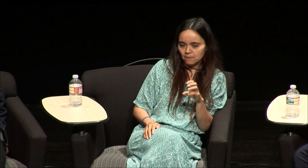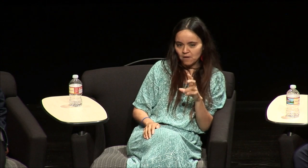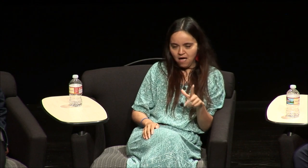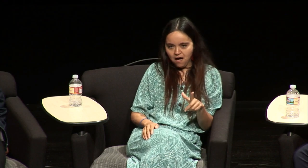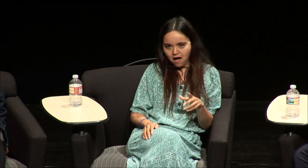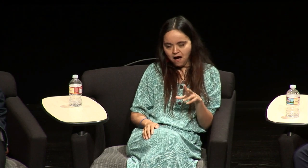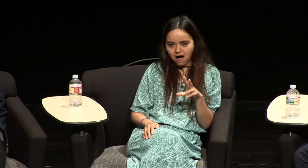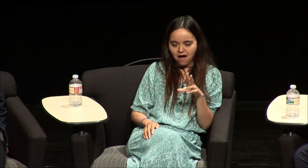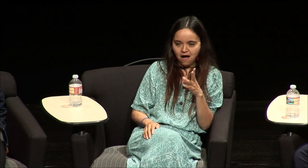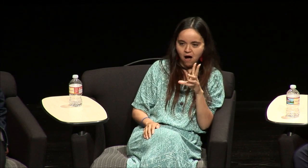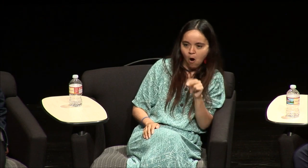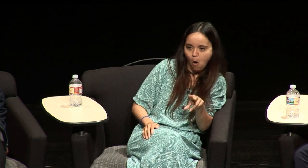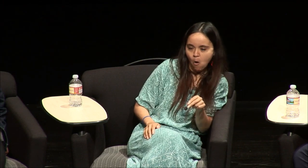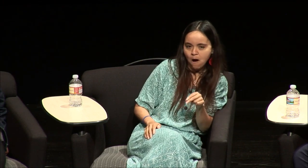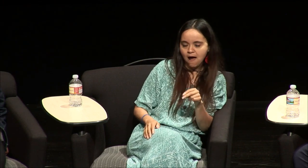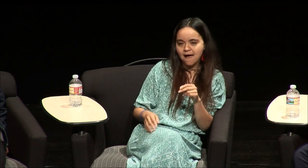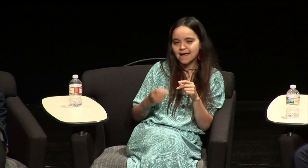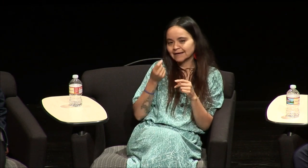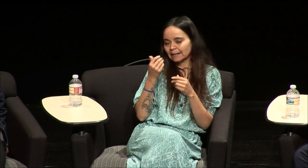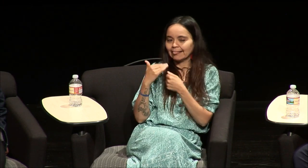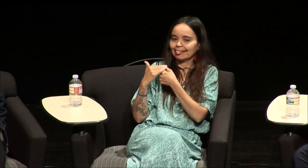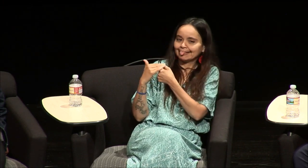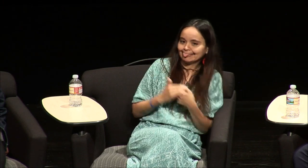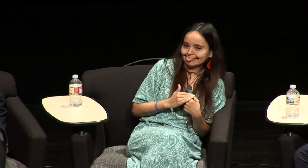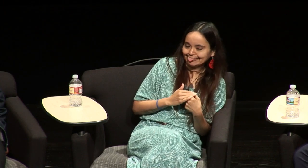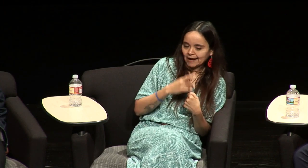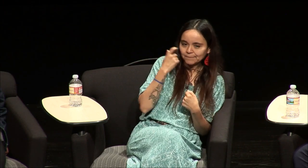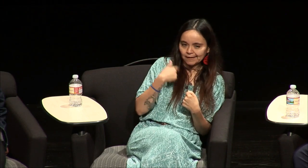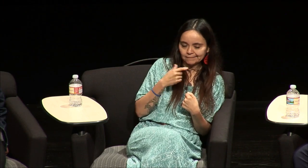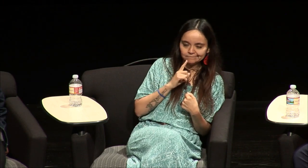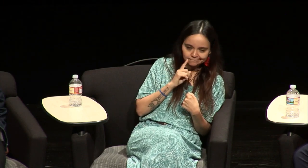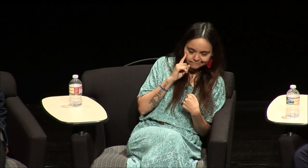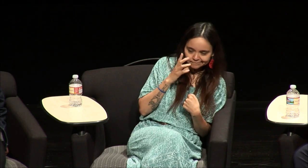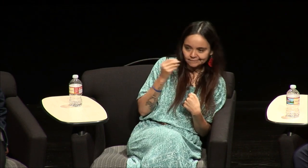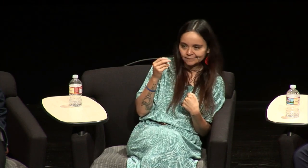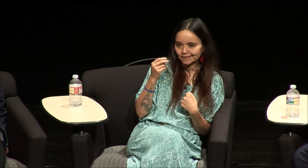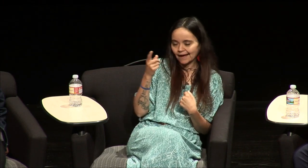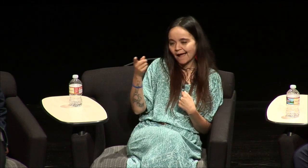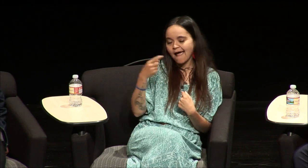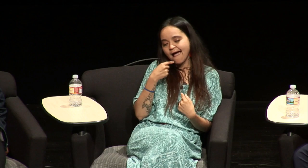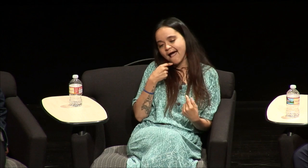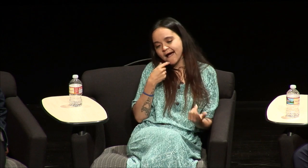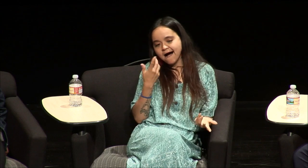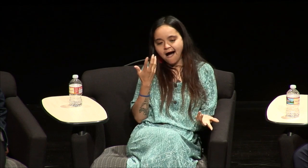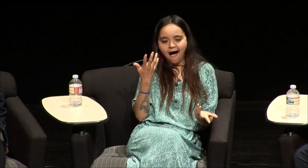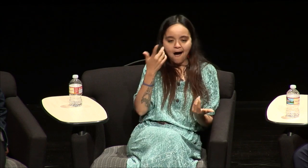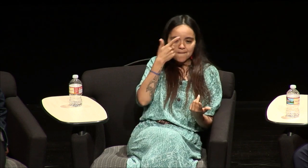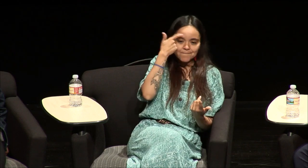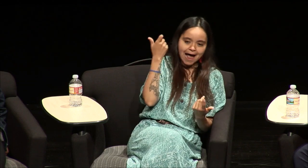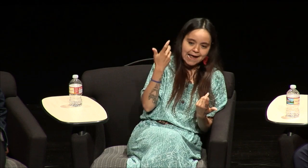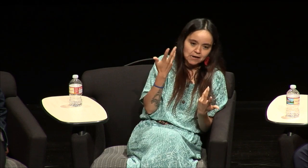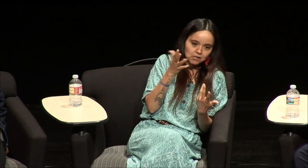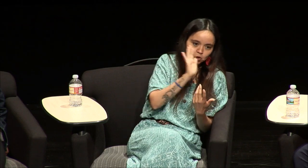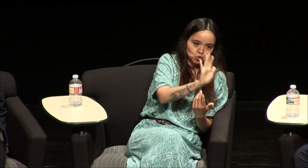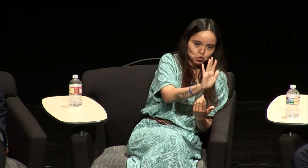children and he's like uh well no and he oppressed me because I was deaf and he